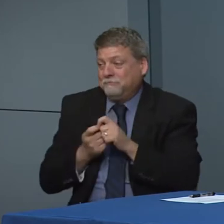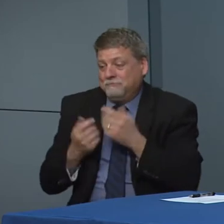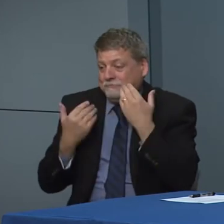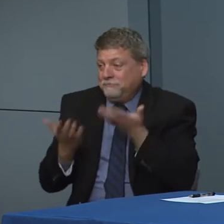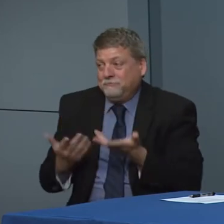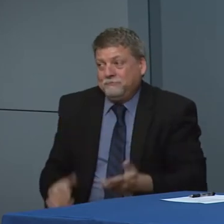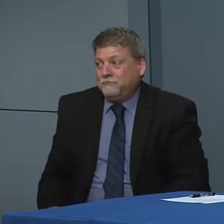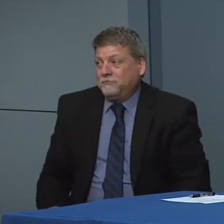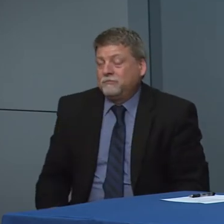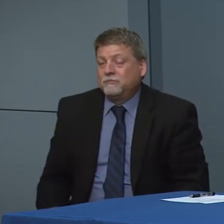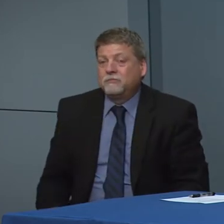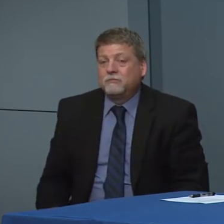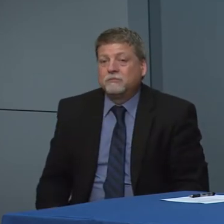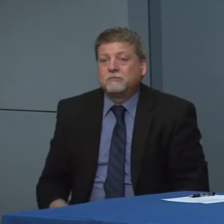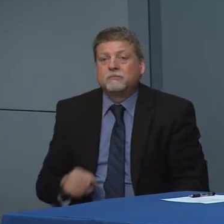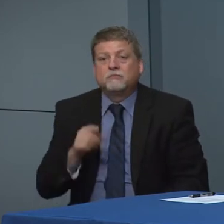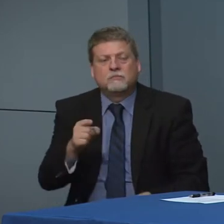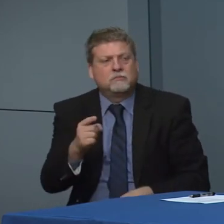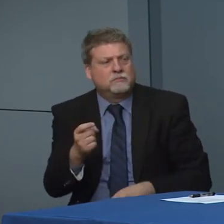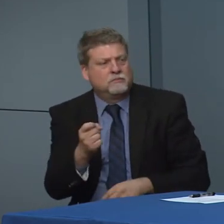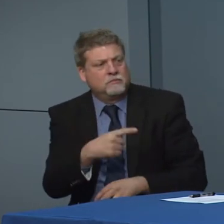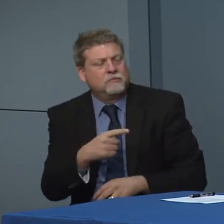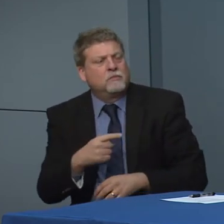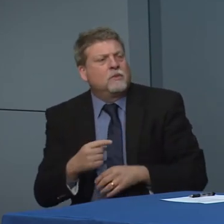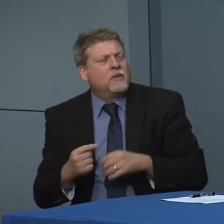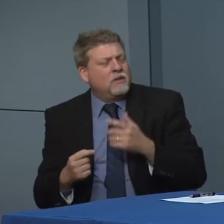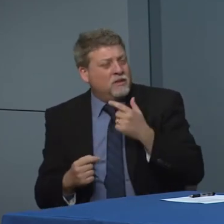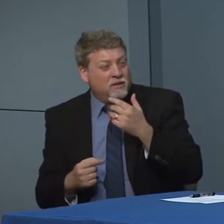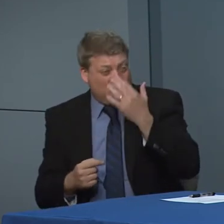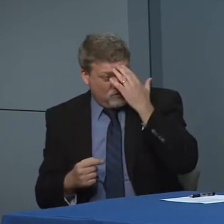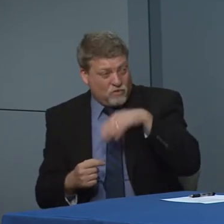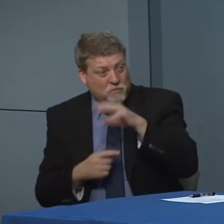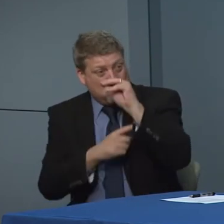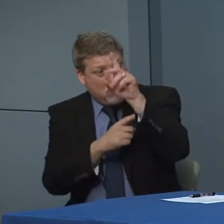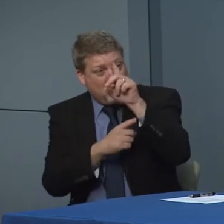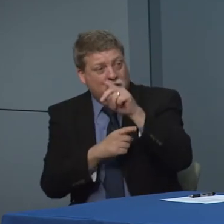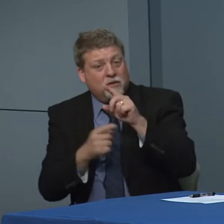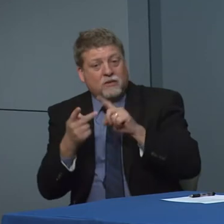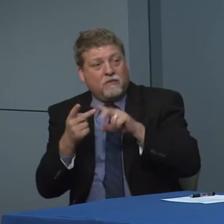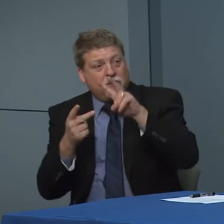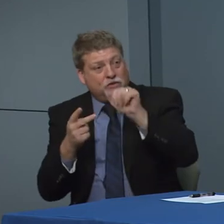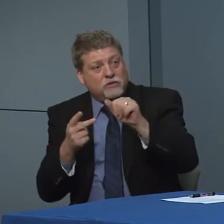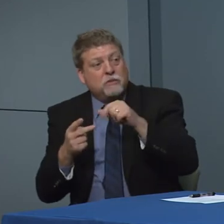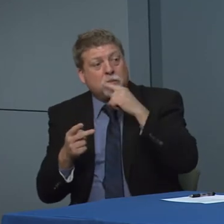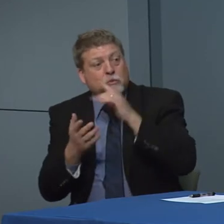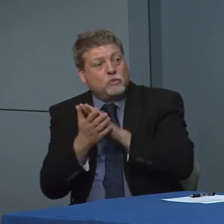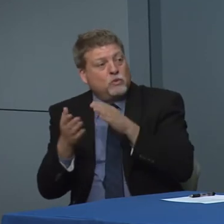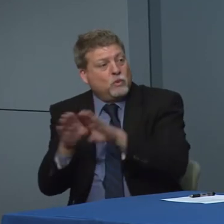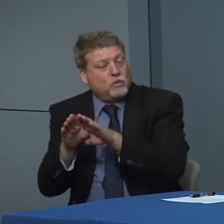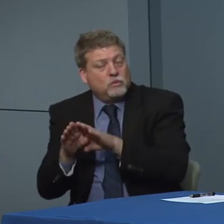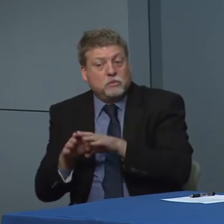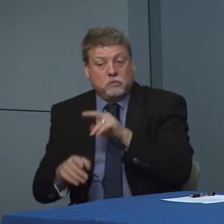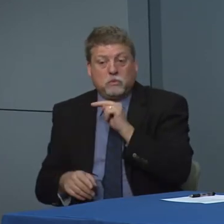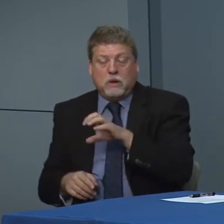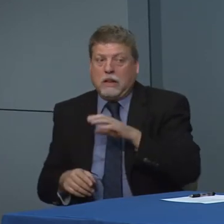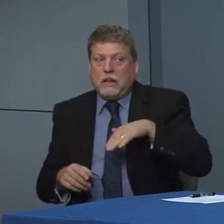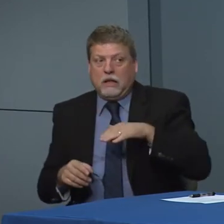Hi I'm work. Our northern neighbors Maryland, and Virginia public schools closed. Here that we haven't gone that